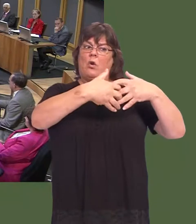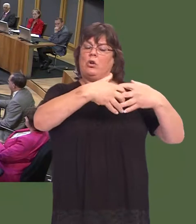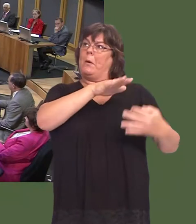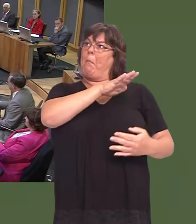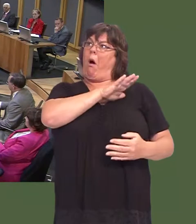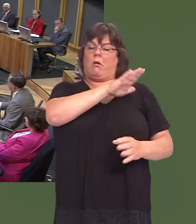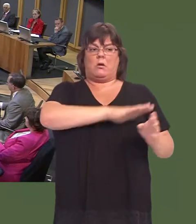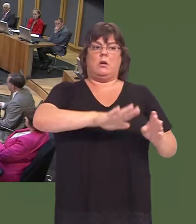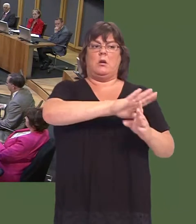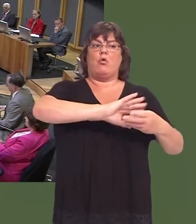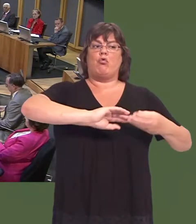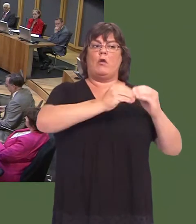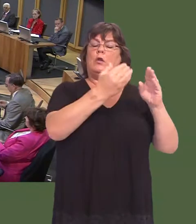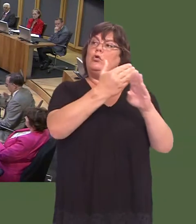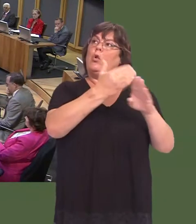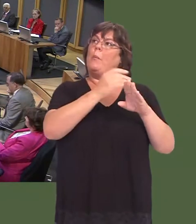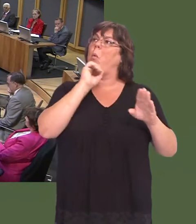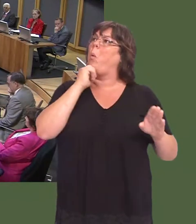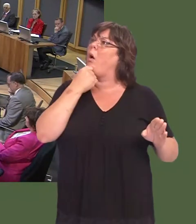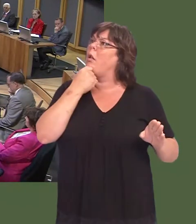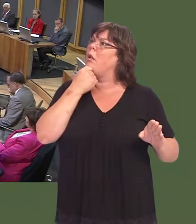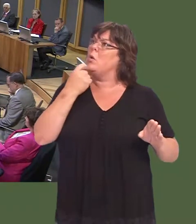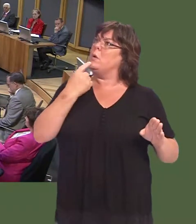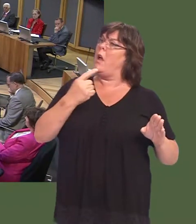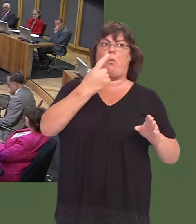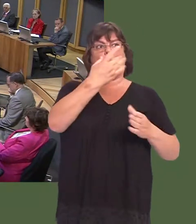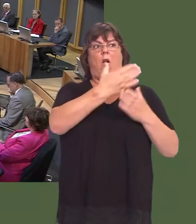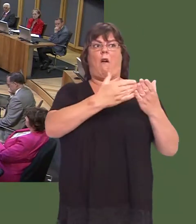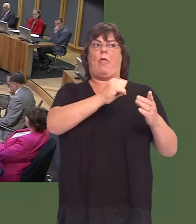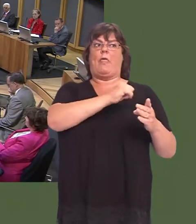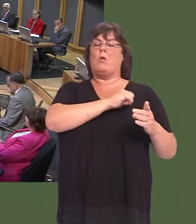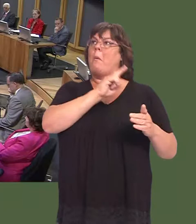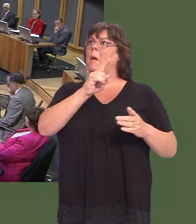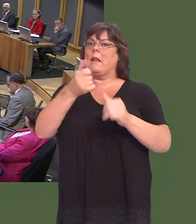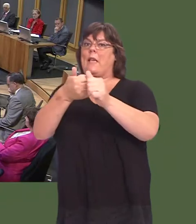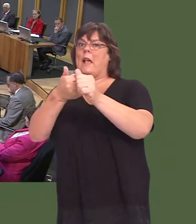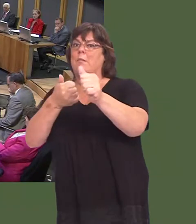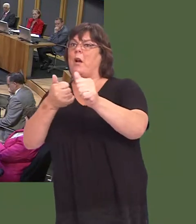generate the jobs that you say it will generateó1,500ówhen your enterprise zone, which has been going